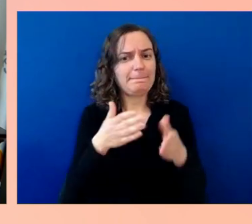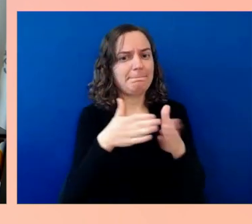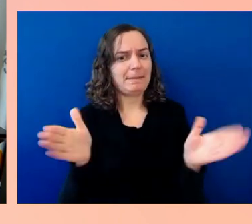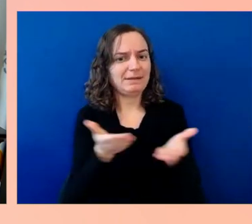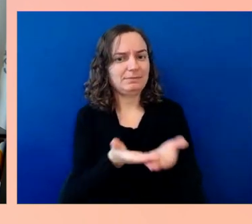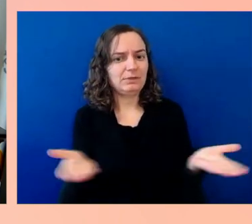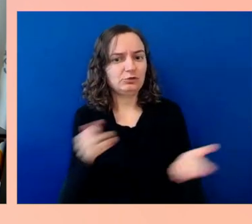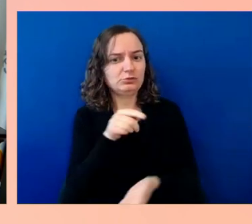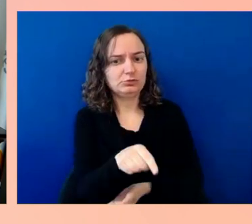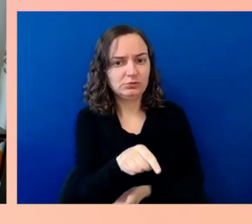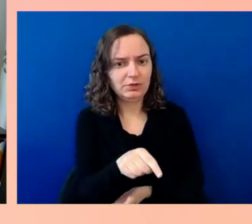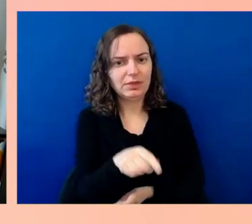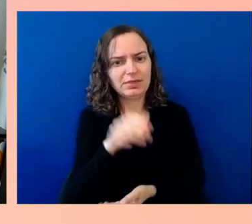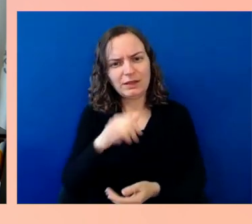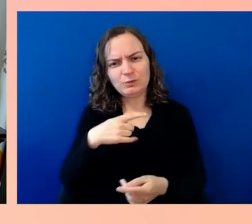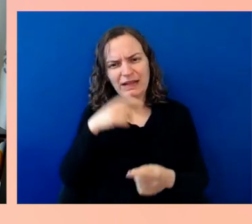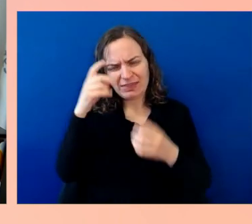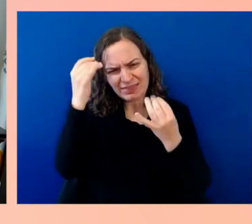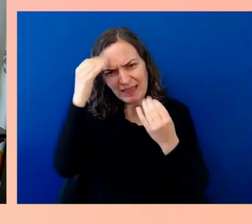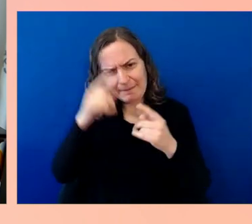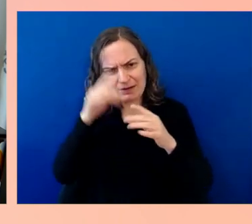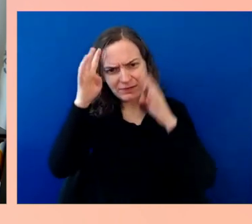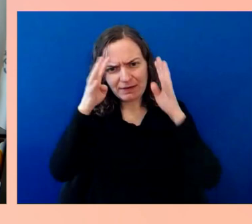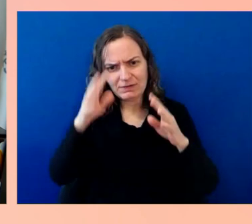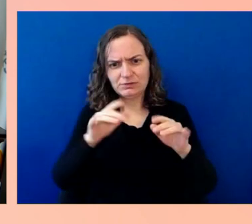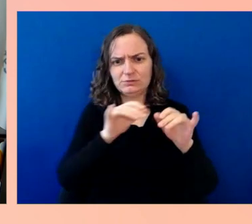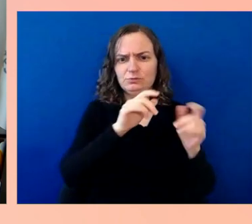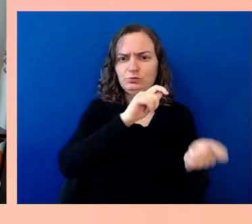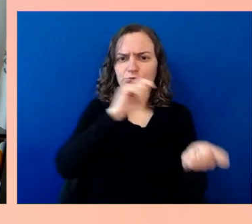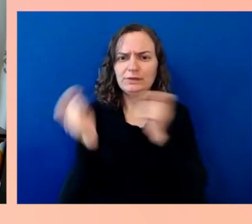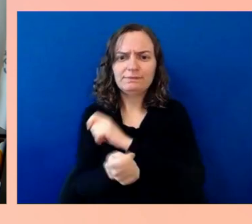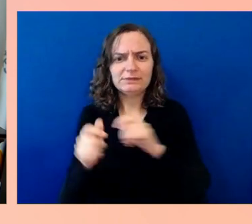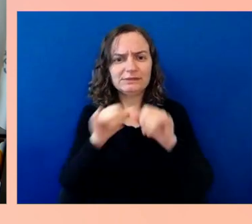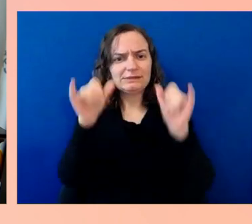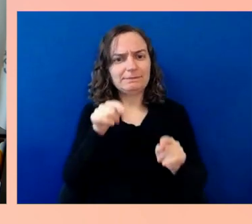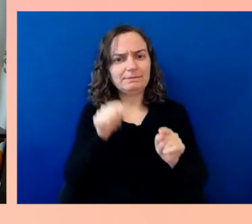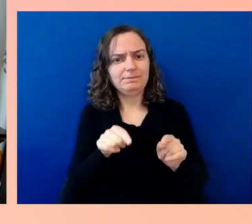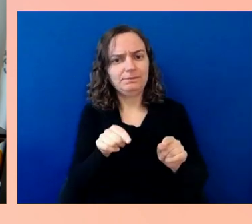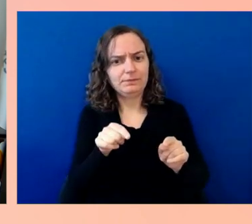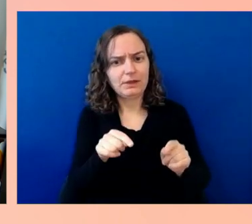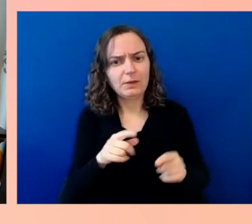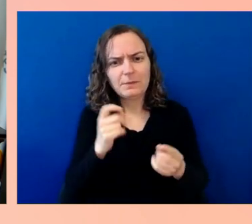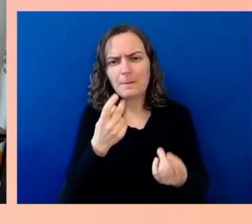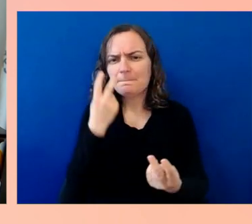like the invention of the Internet, which I think is a great example of something that came out of public R&D.